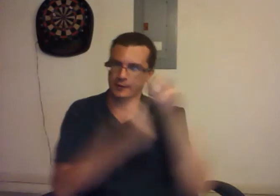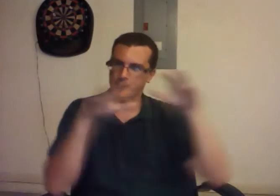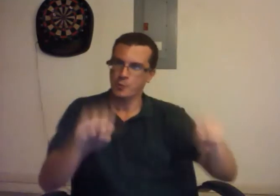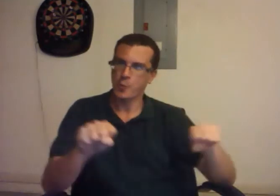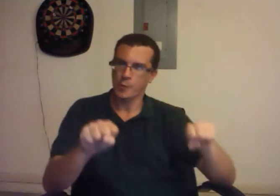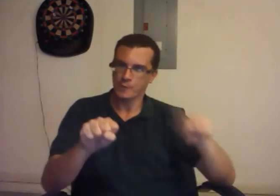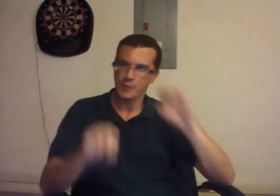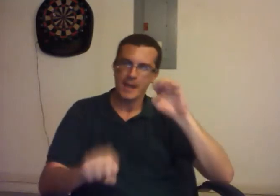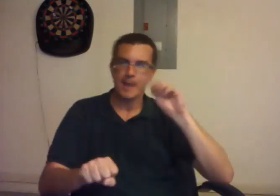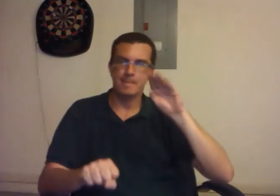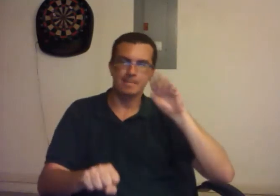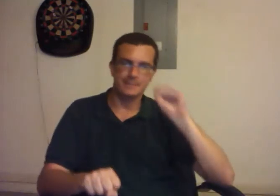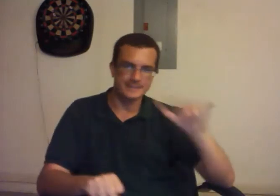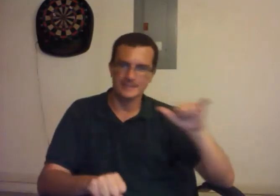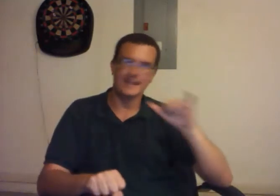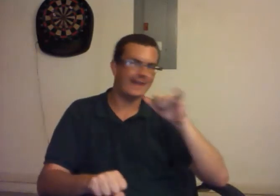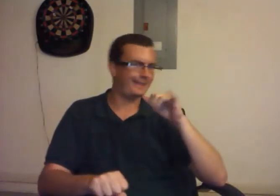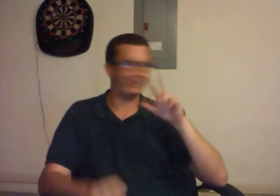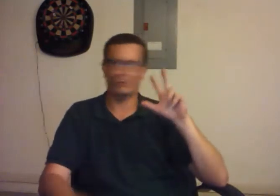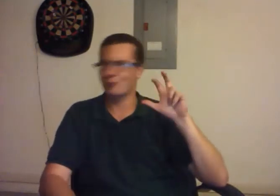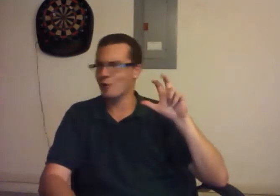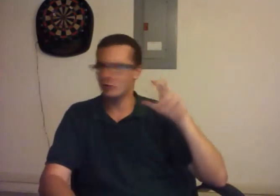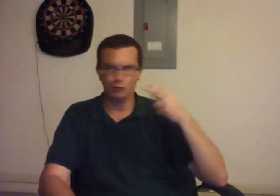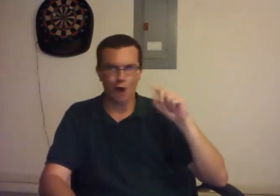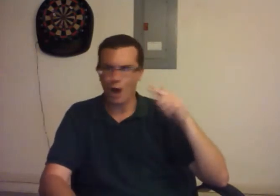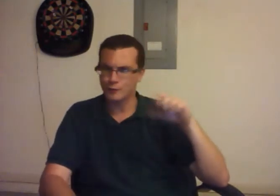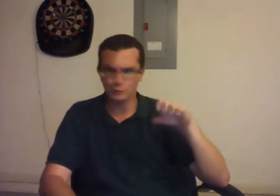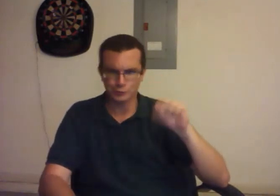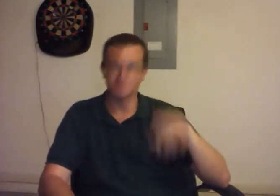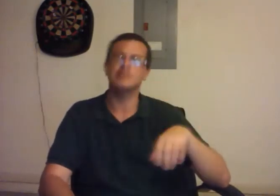They took over the embassy and 300 some hostages.